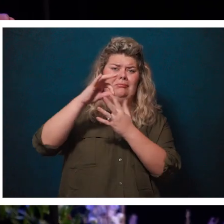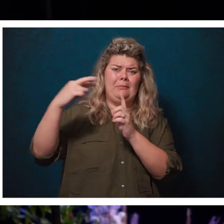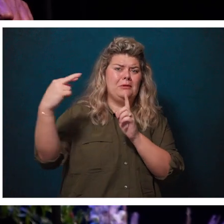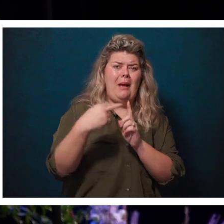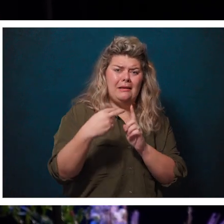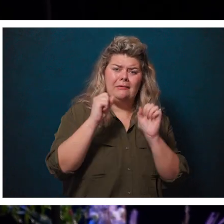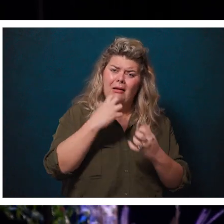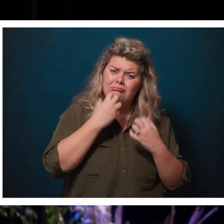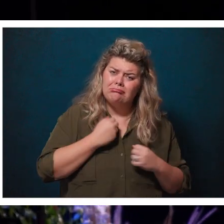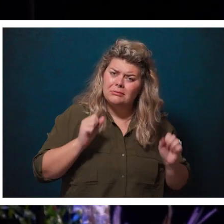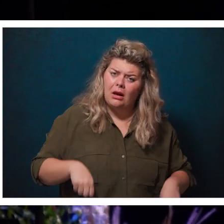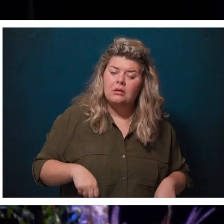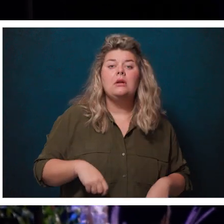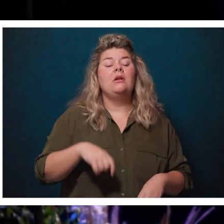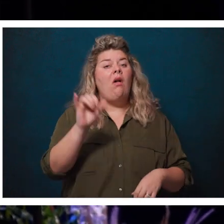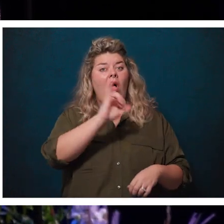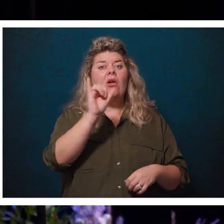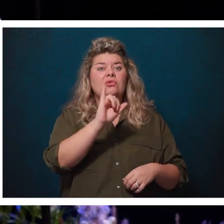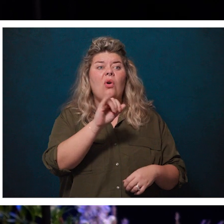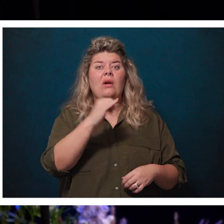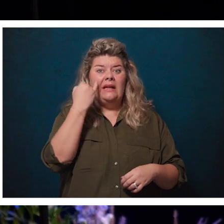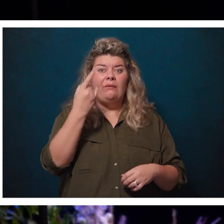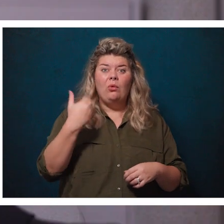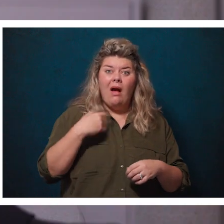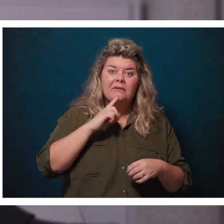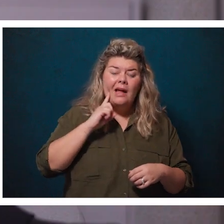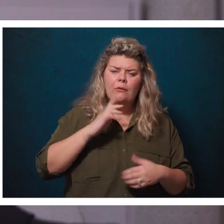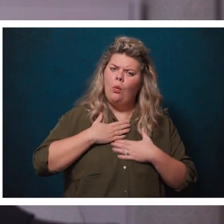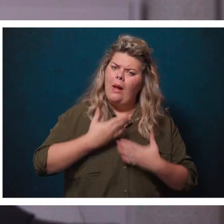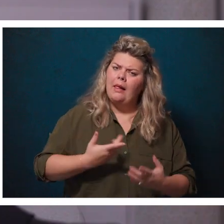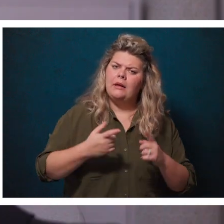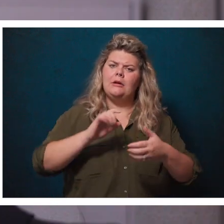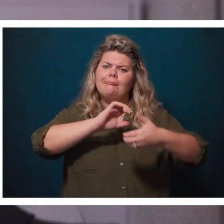Also, be willing to work with interpreters. The most fulfilling part so far